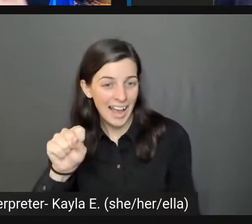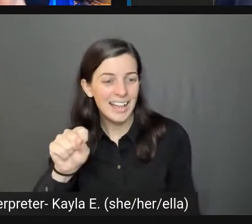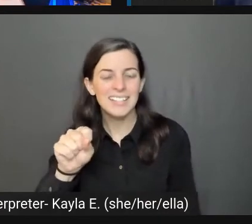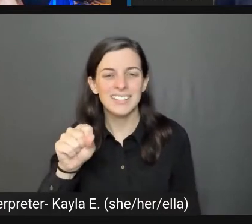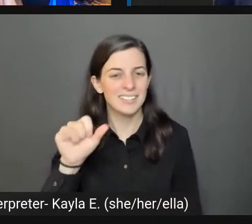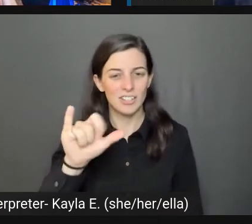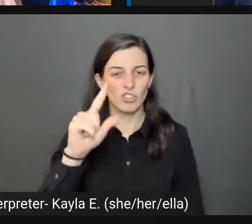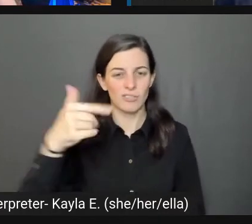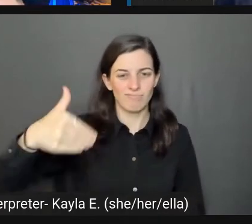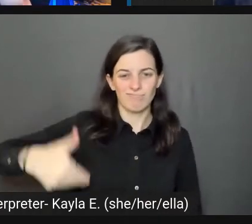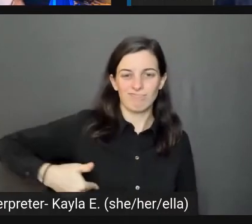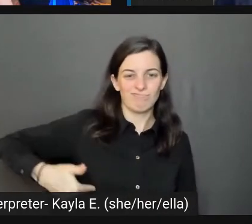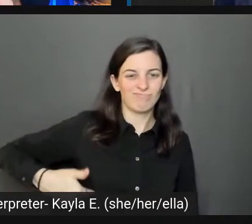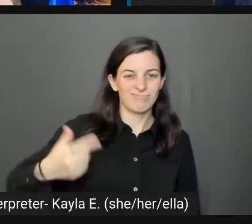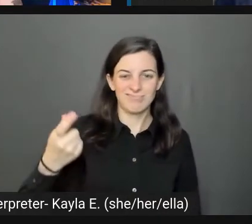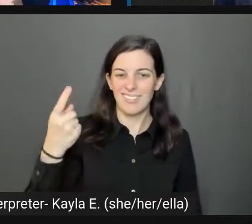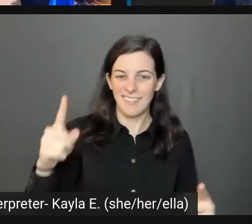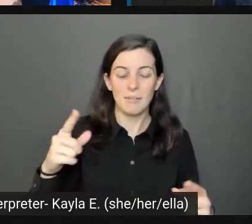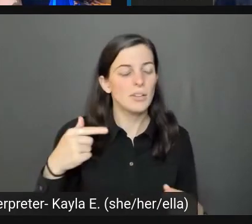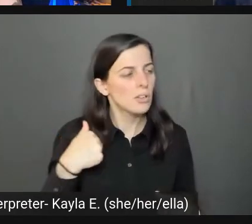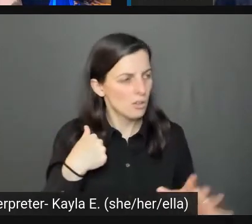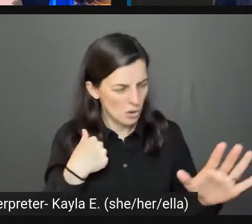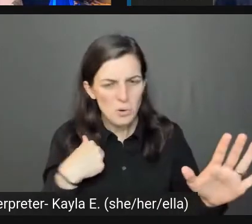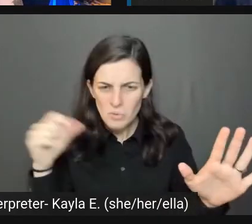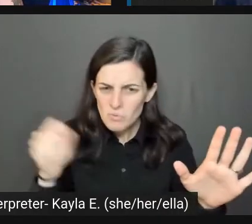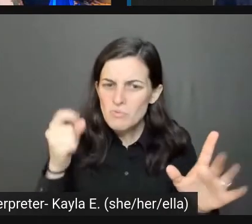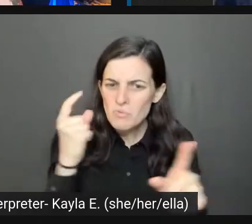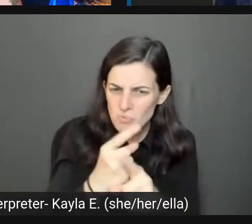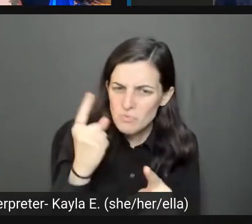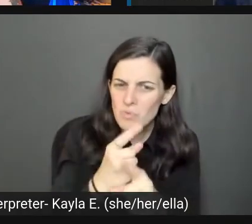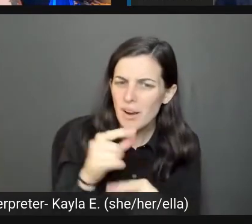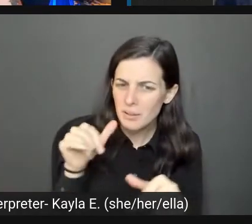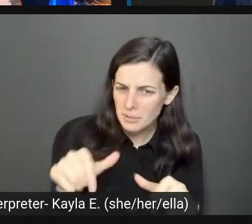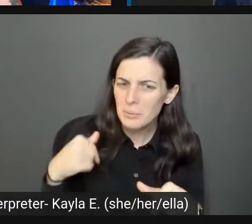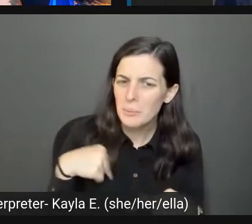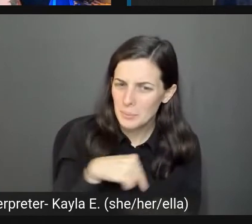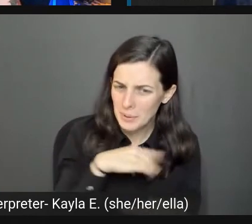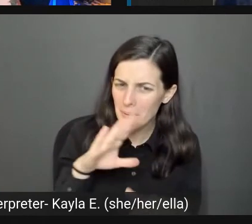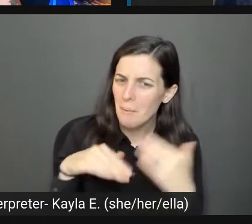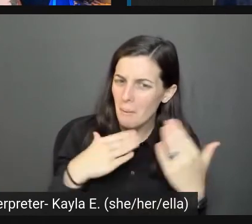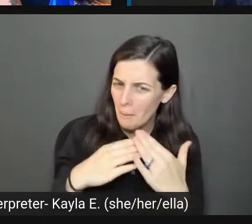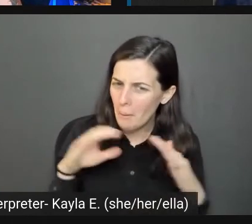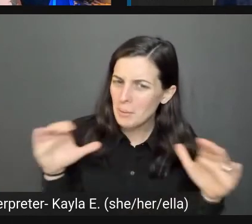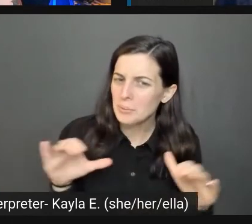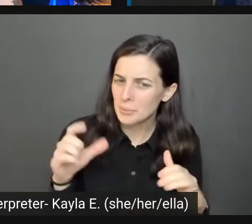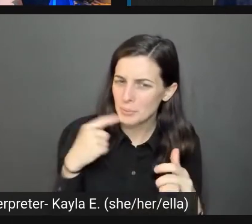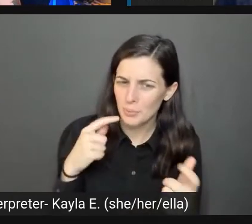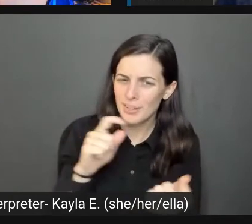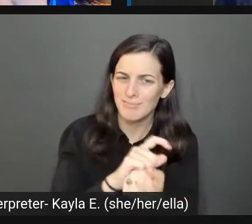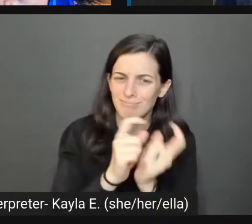We're all learning, we're all growing and evolving. I think the biggest thing is just apologize